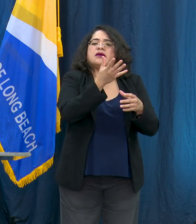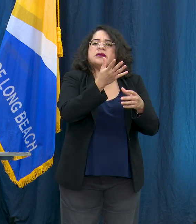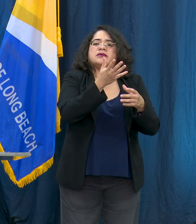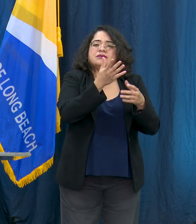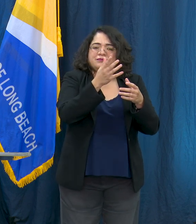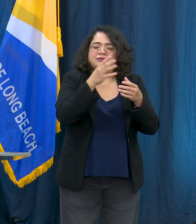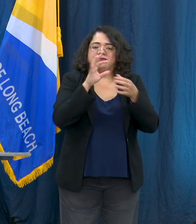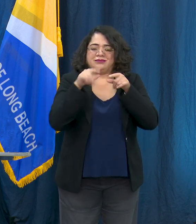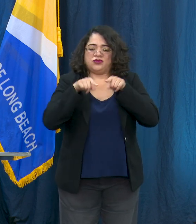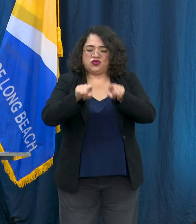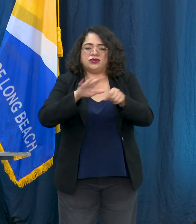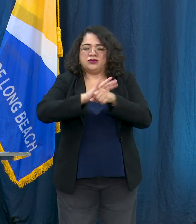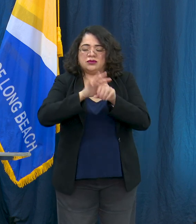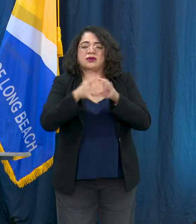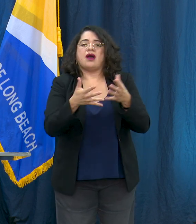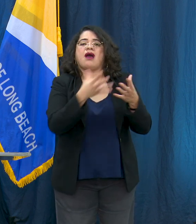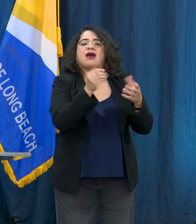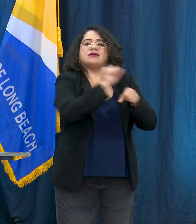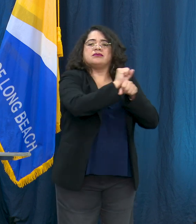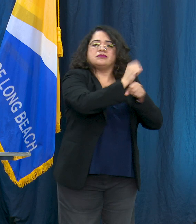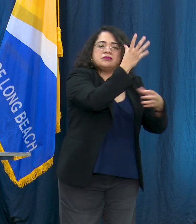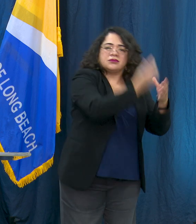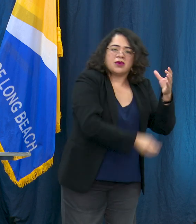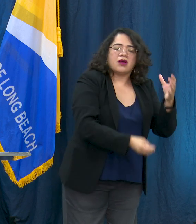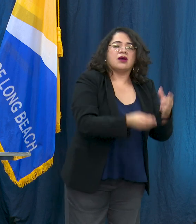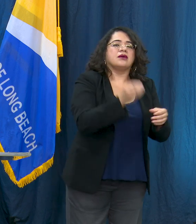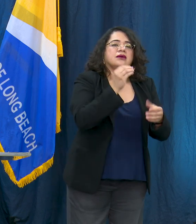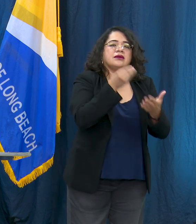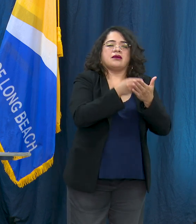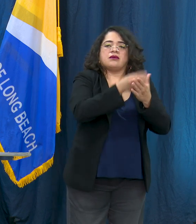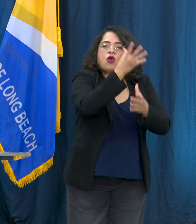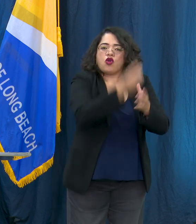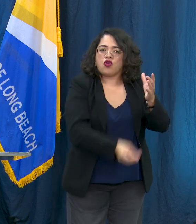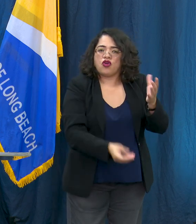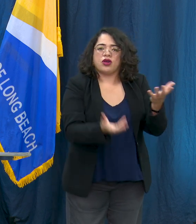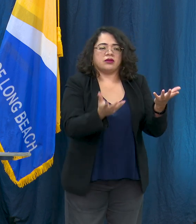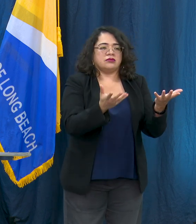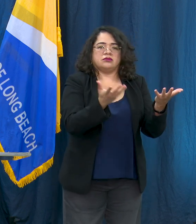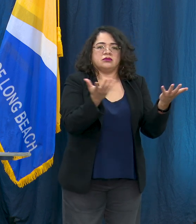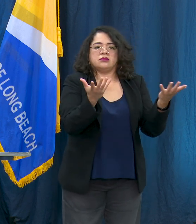the city due to COVID. We know that we are going to see an increase but we